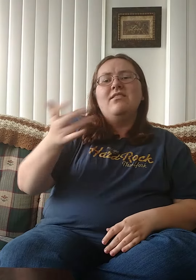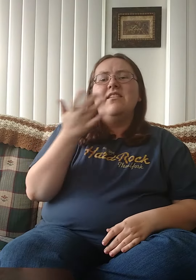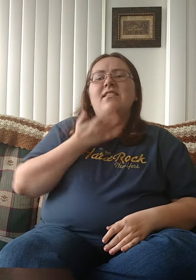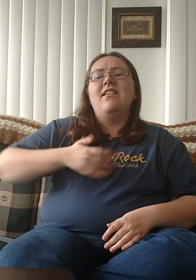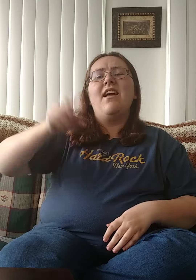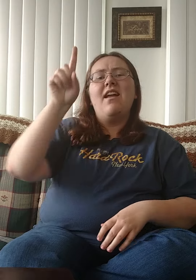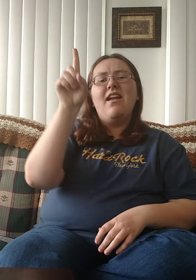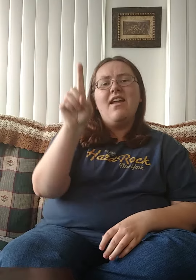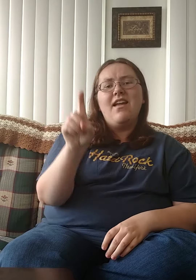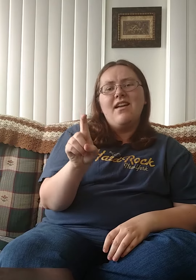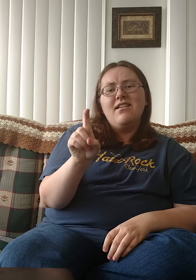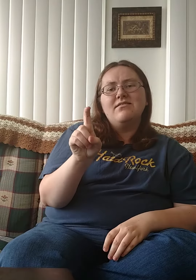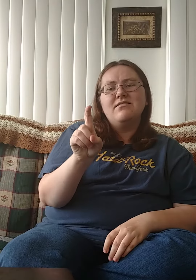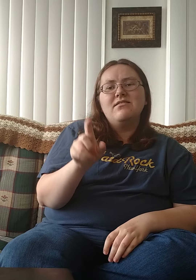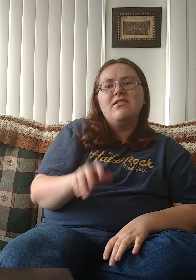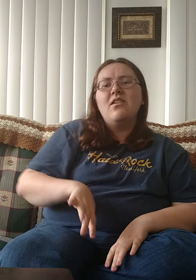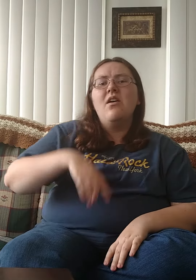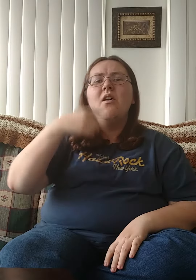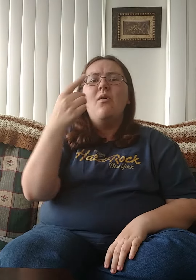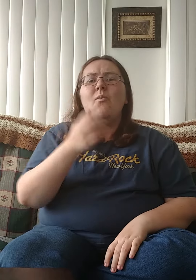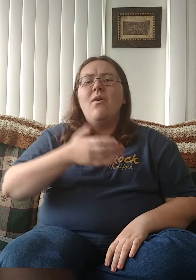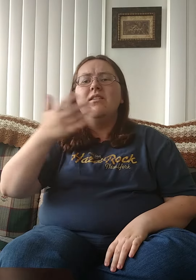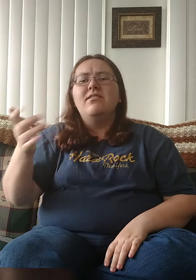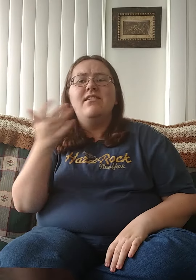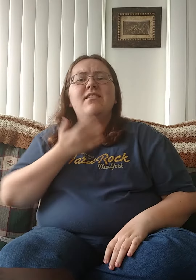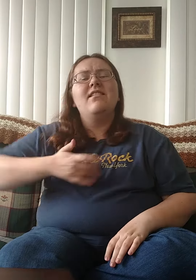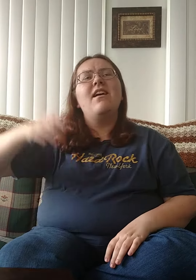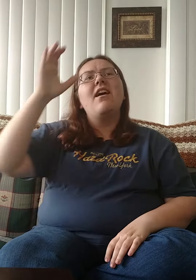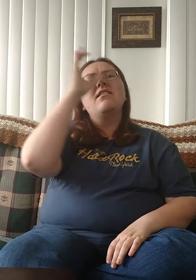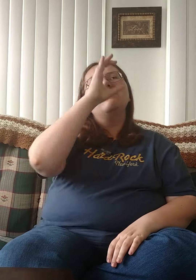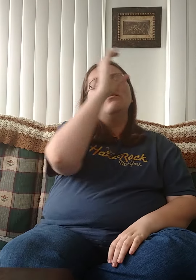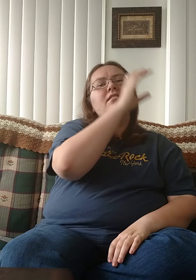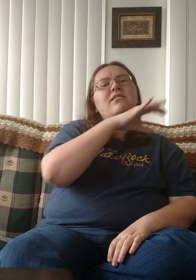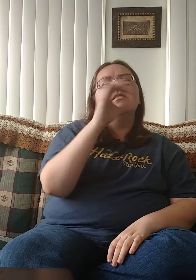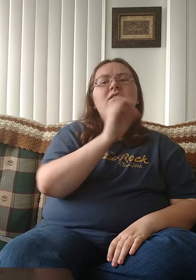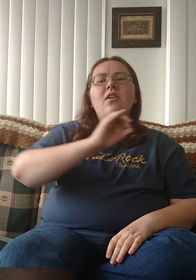One thing I ask One thing I seek